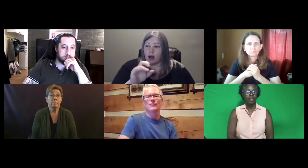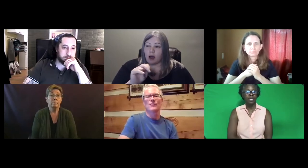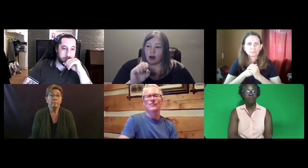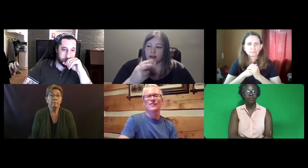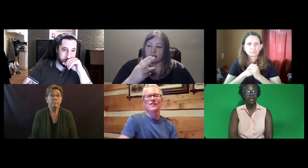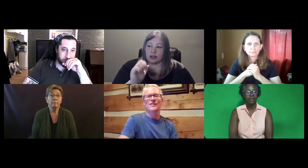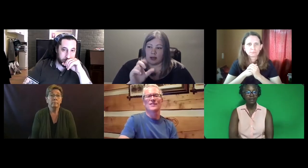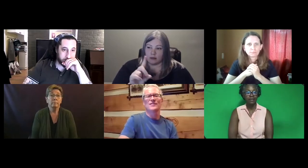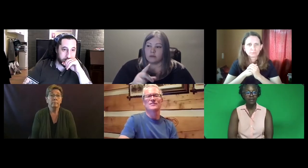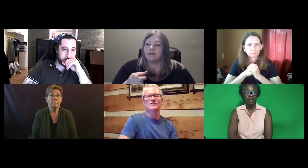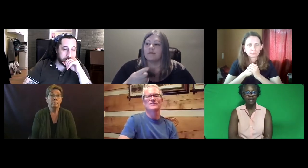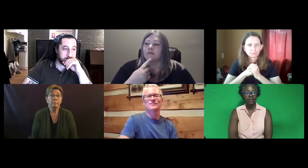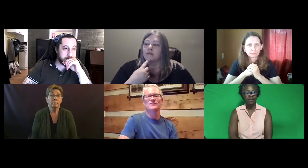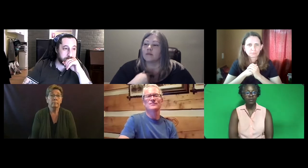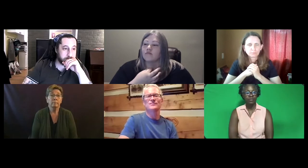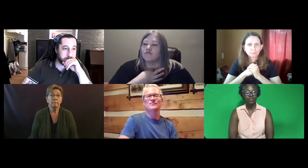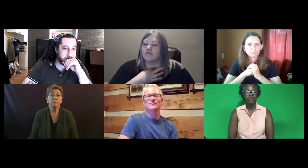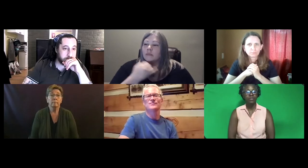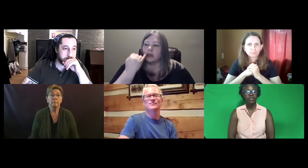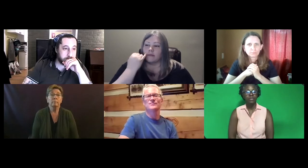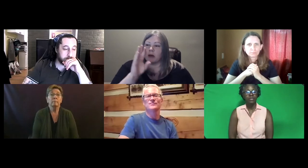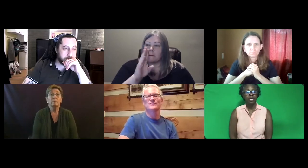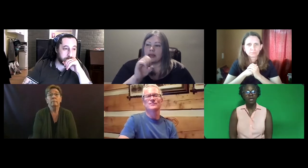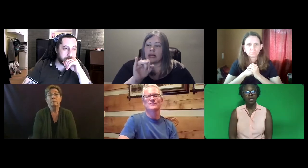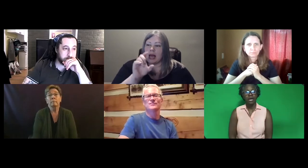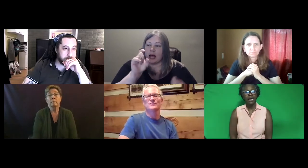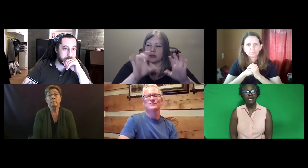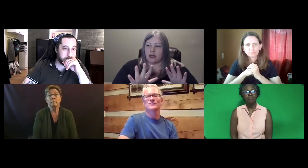And Gabriella has a question.